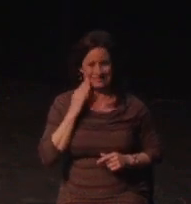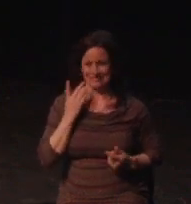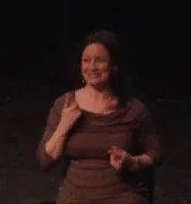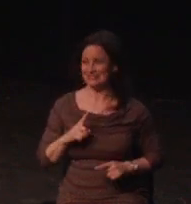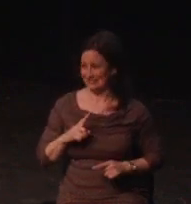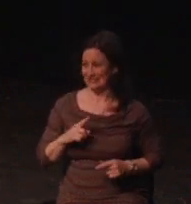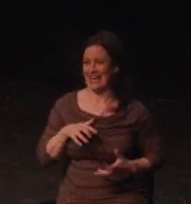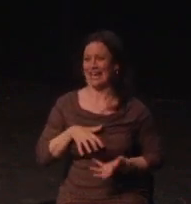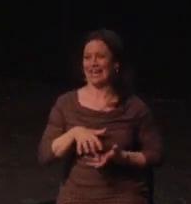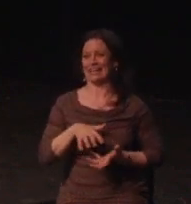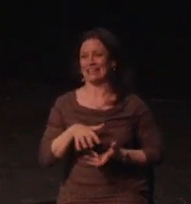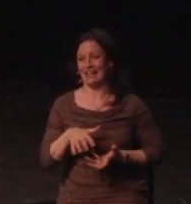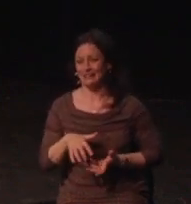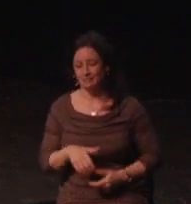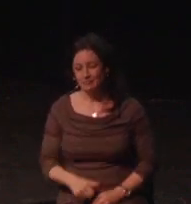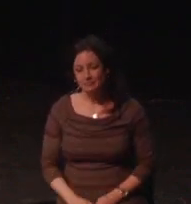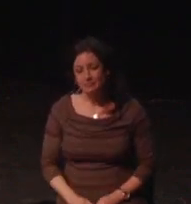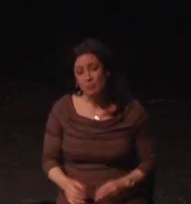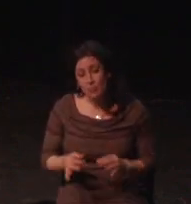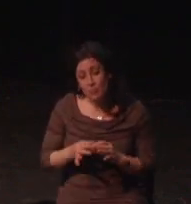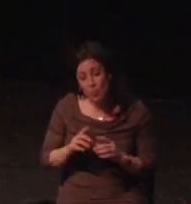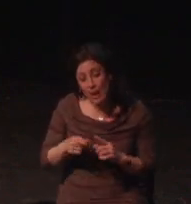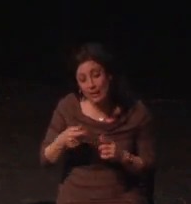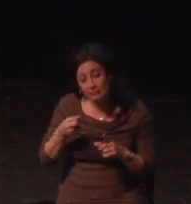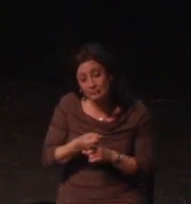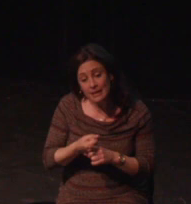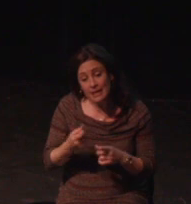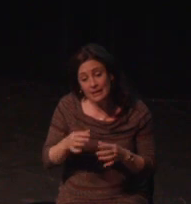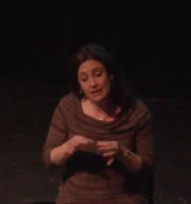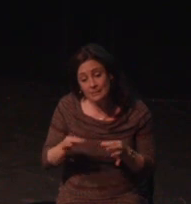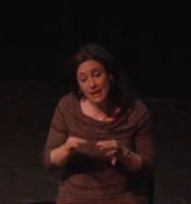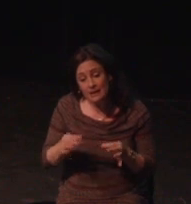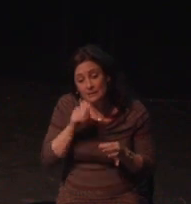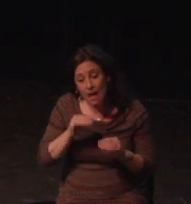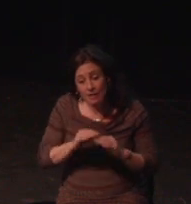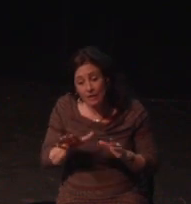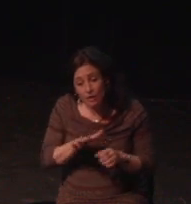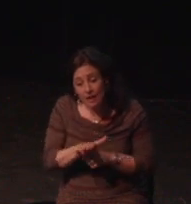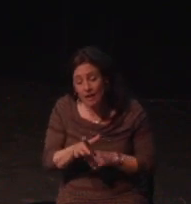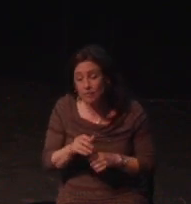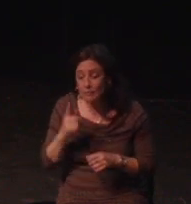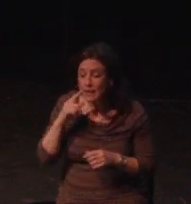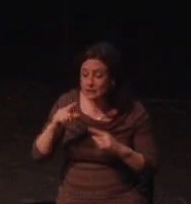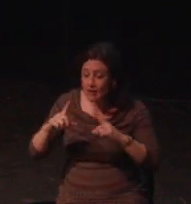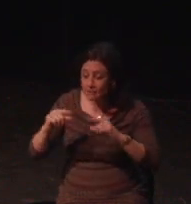people rave about the range of options available to us. Most of my frustrations that a disable gamer could have been